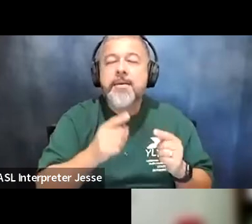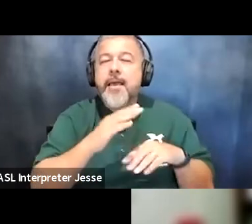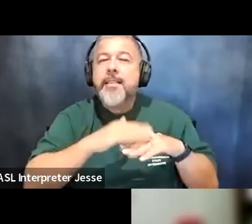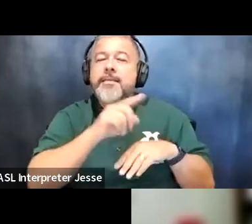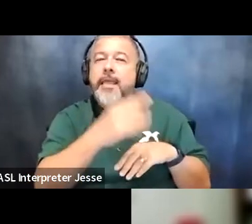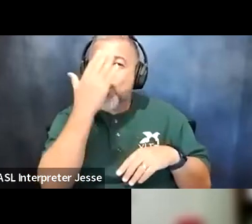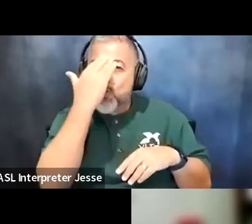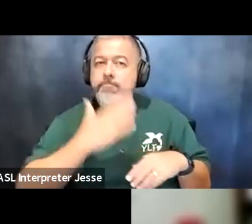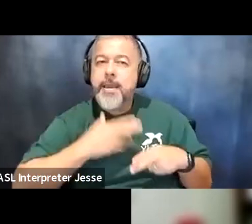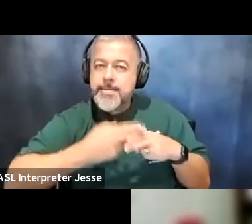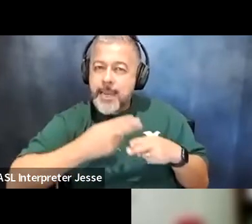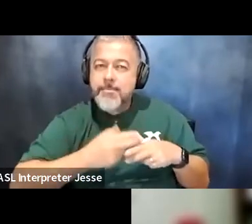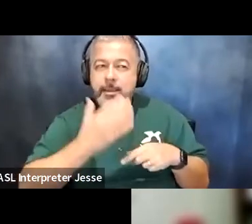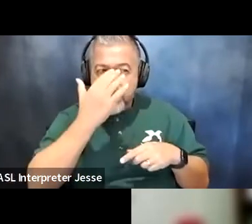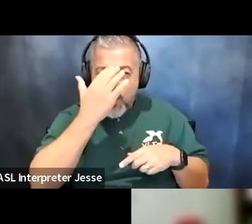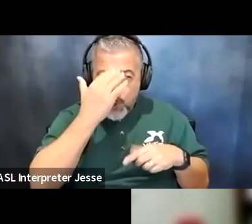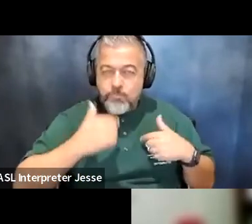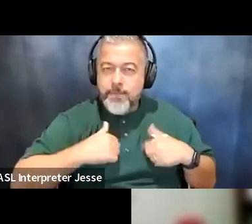okay i have someone in a wheelchair coming into class or whatever